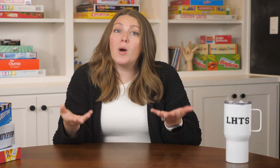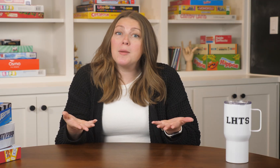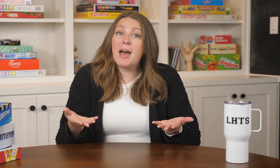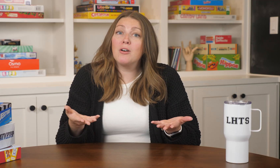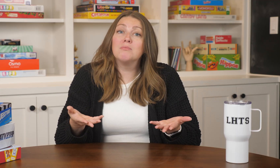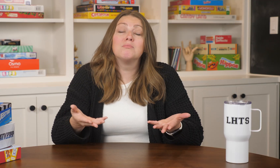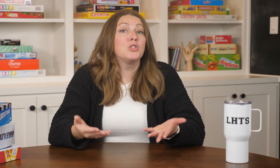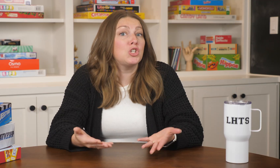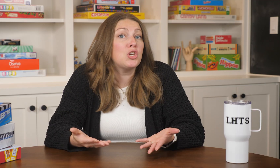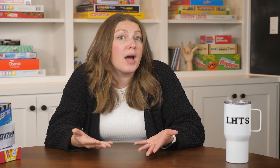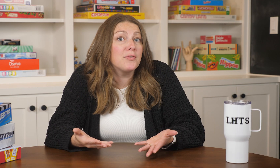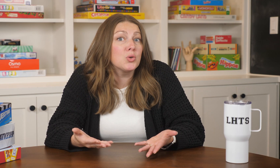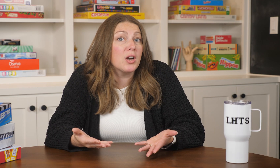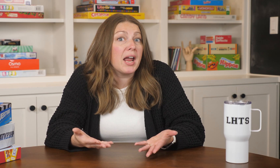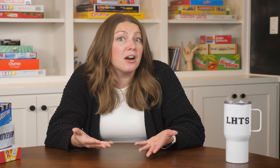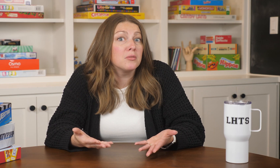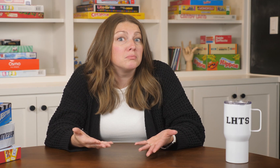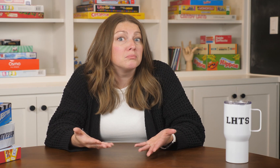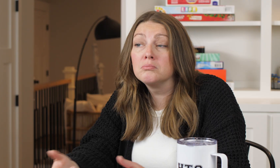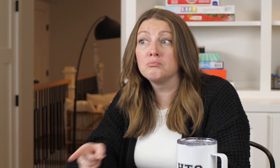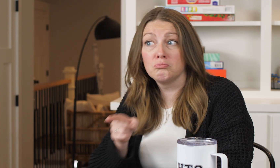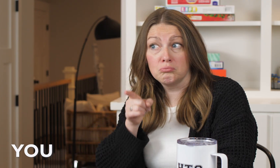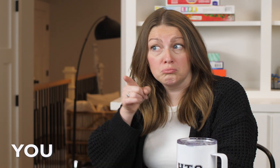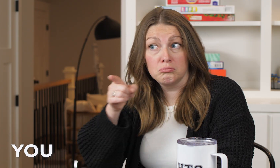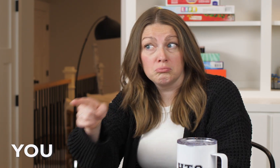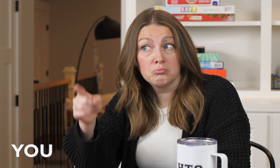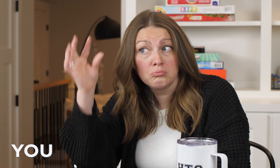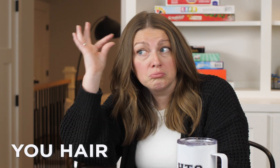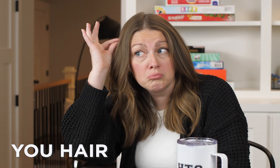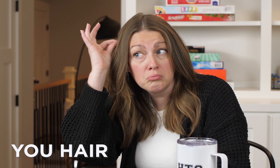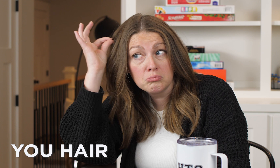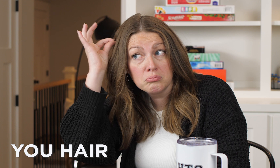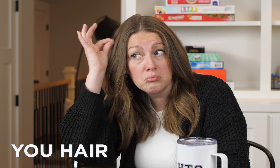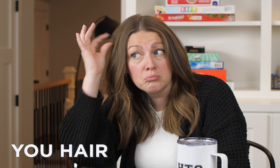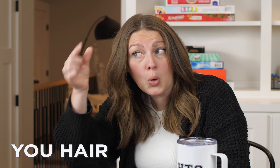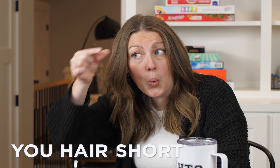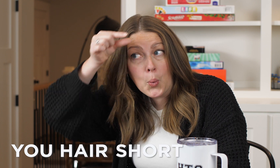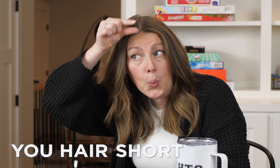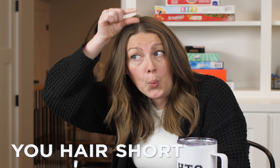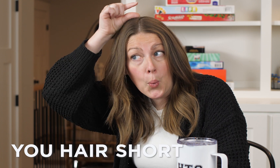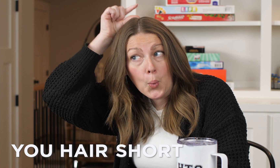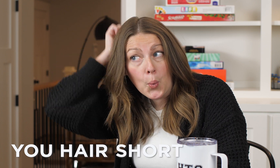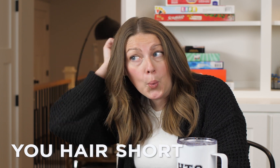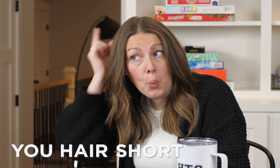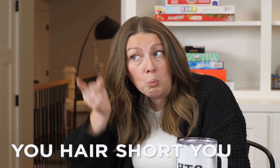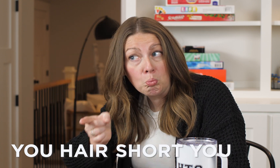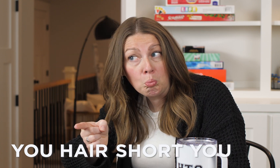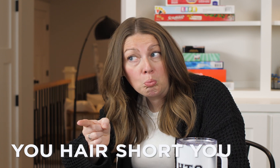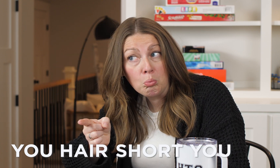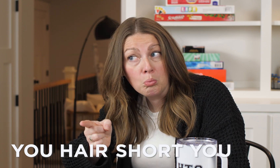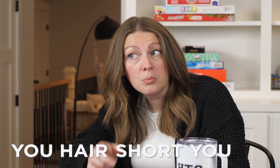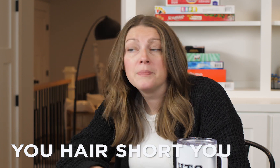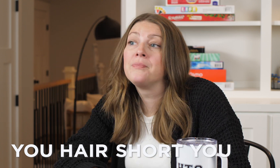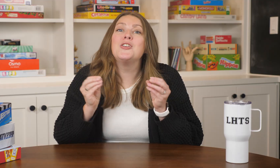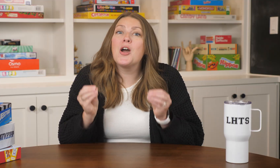What about "do you have short hair?" [YOU HAIR SHORT YOU]